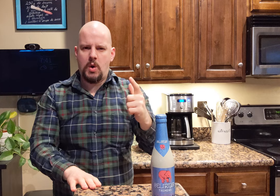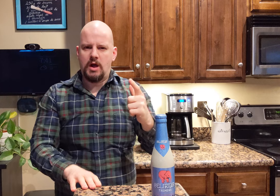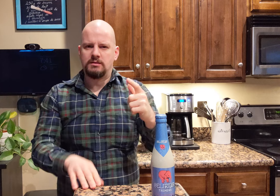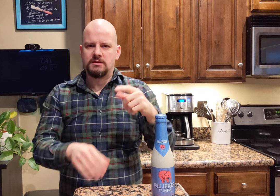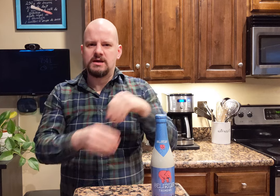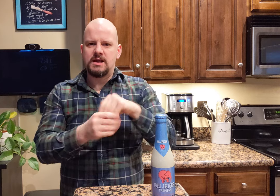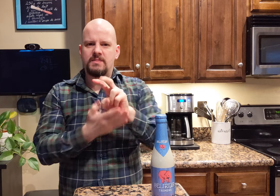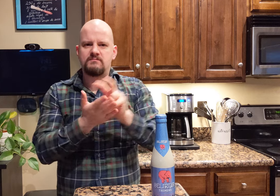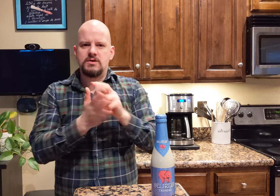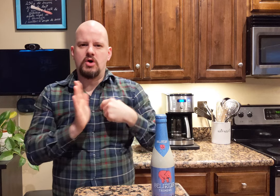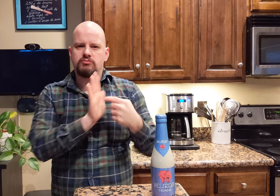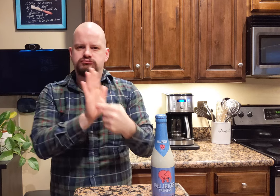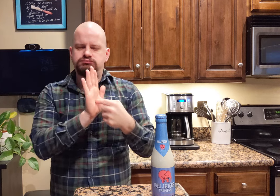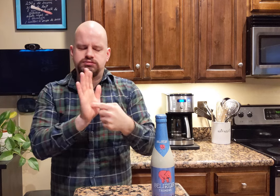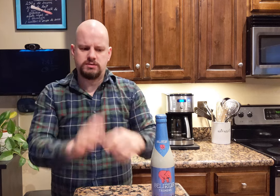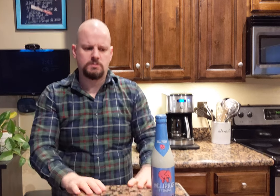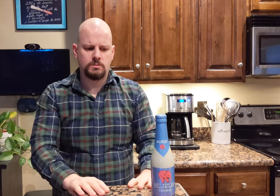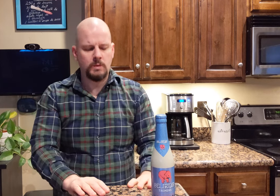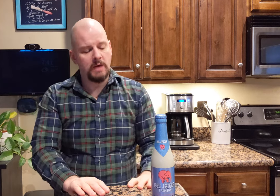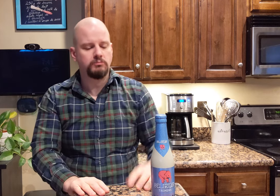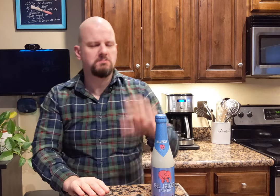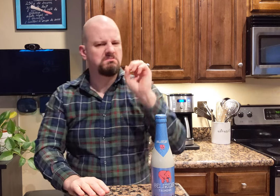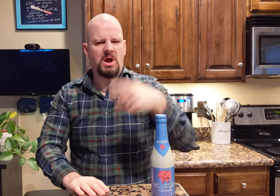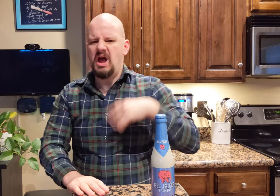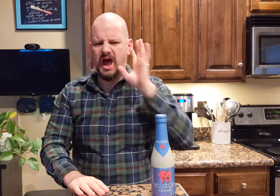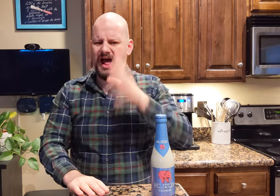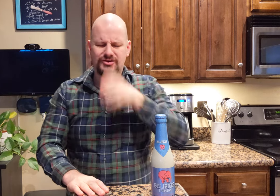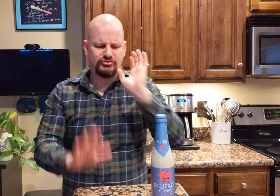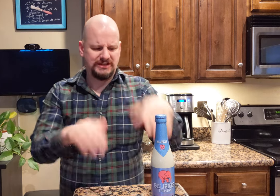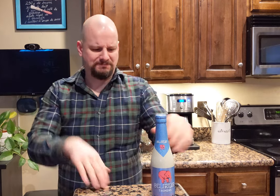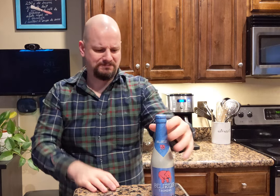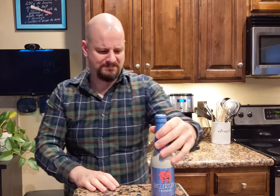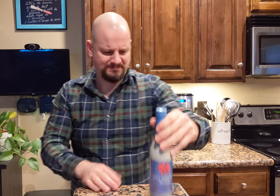Yeah, I will drink it.